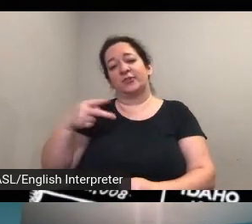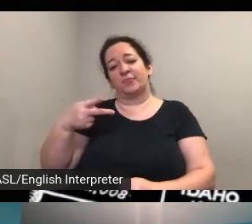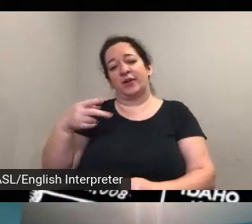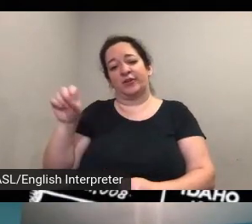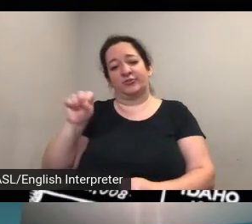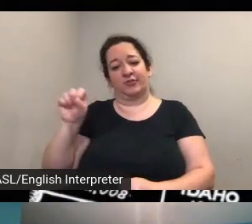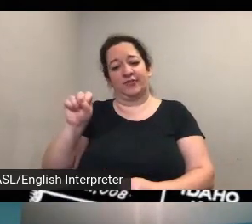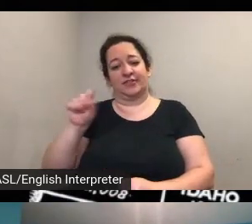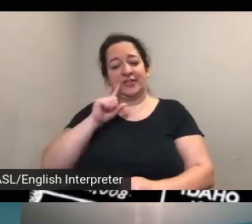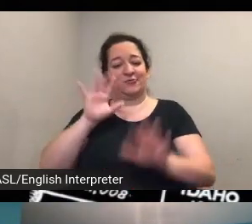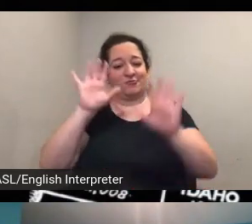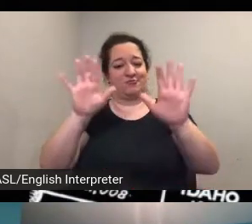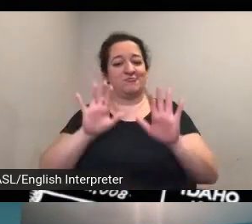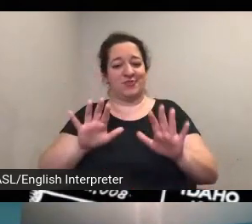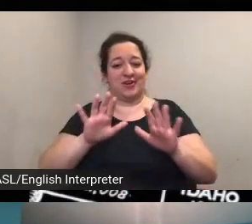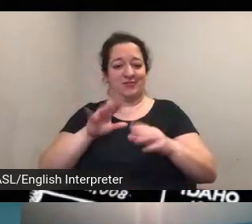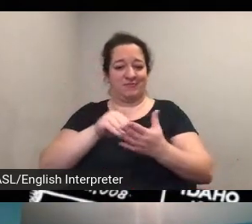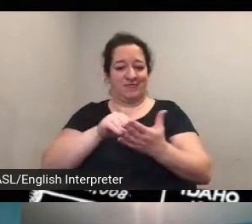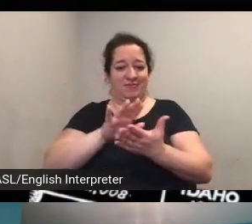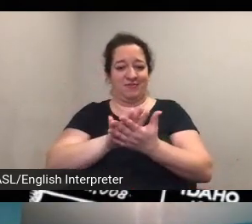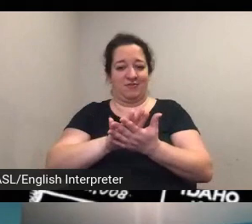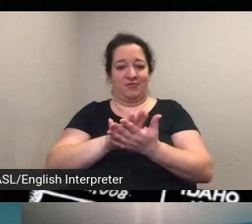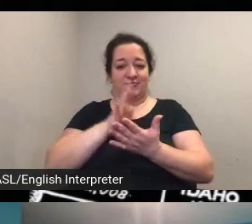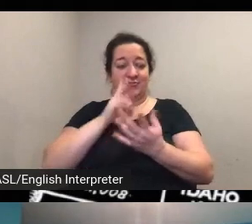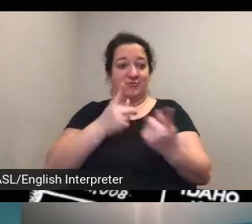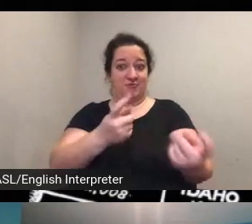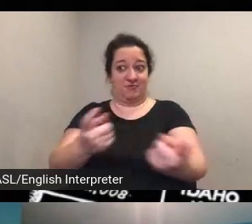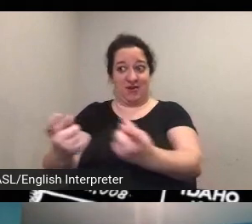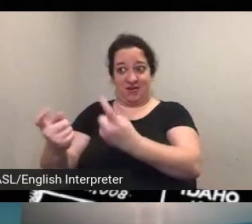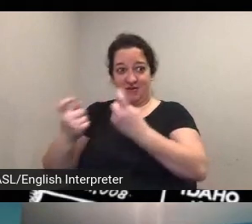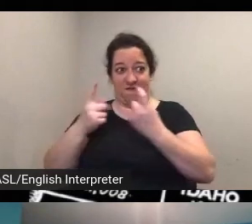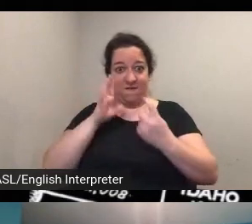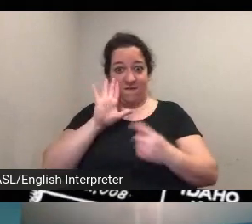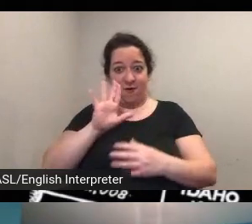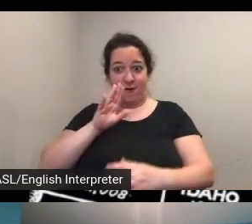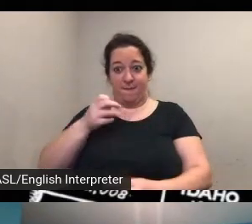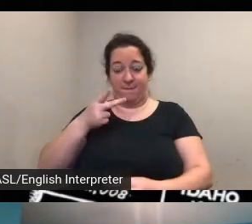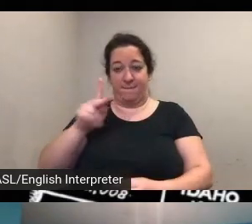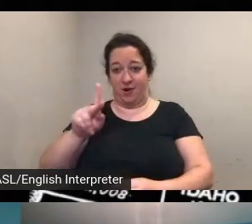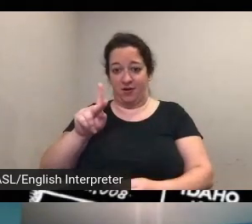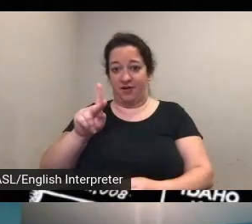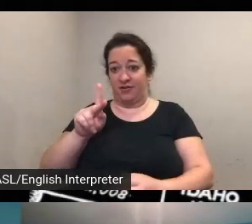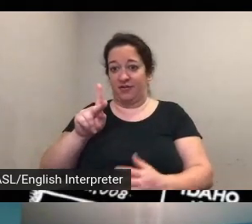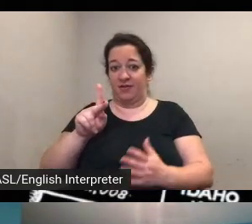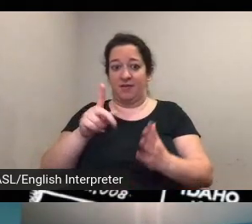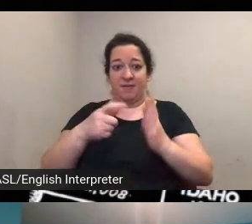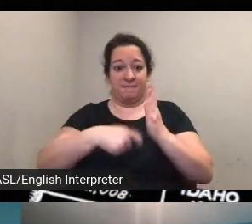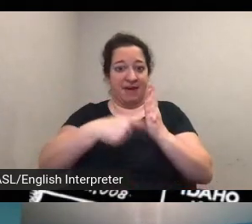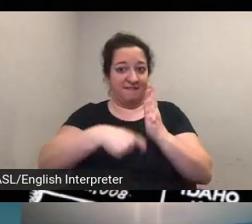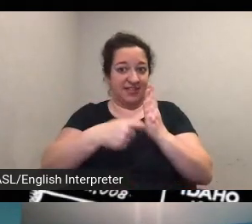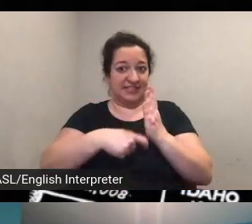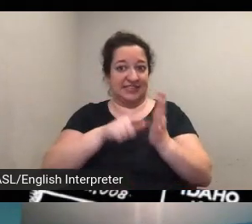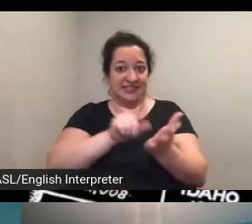of crowdsourcing transcriptions of their park pamphlets i think another great use of crowdsourcing can also be visually